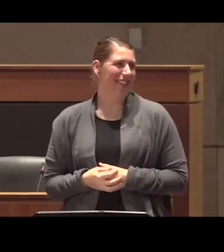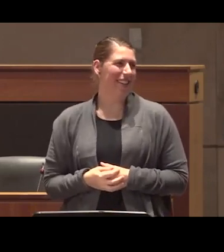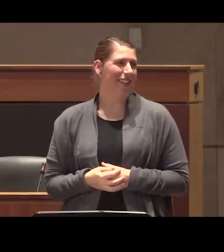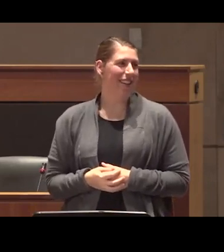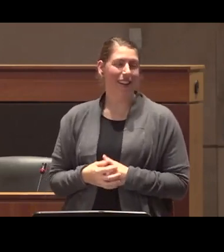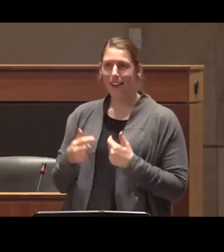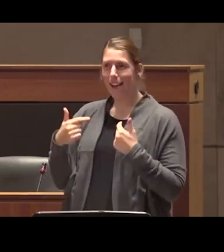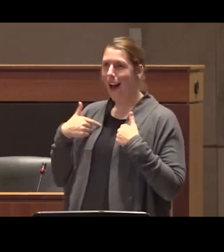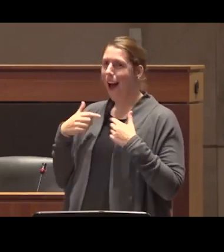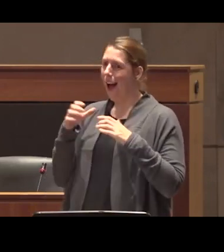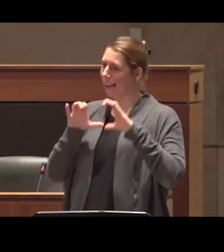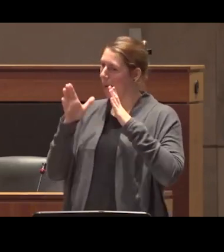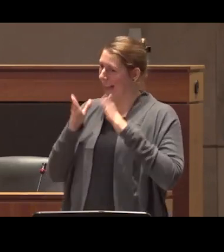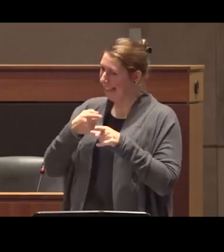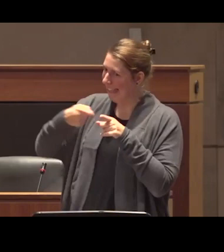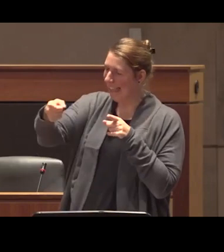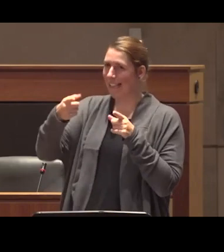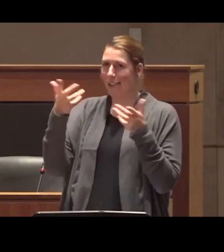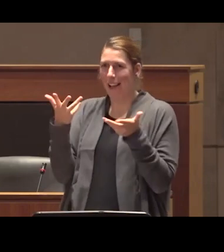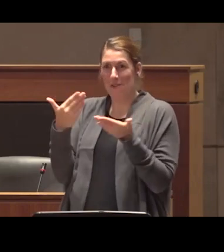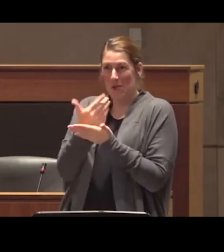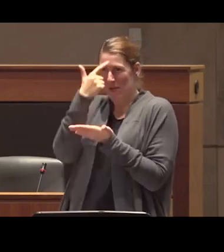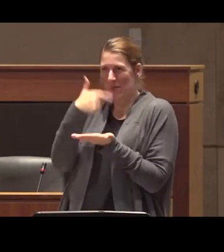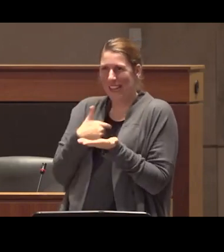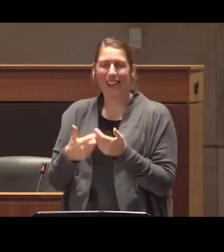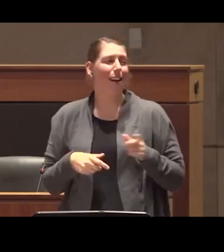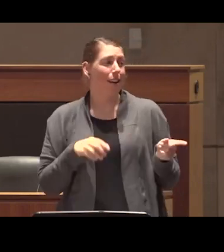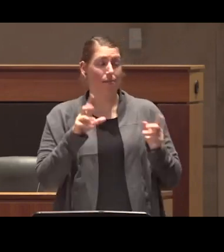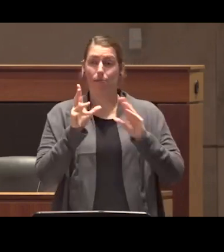I'm a chemist this is this is deep territory for me I mean there is racism in the sense